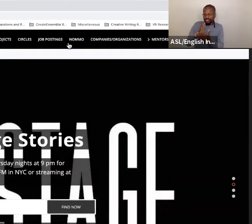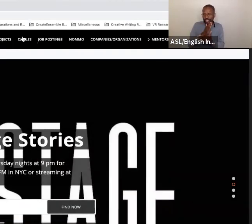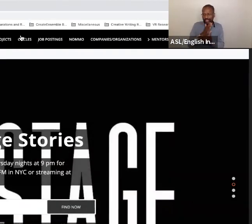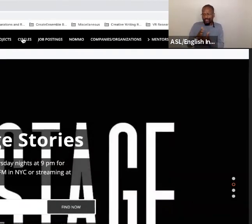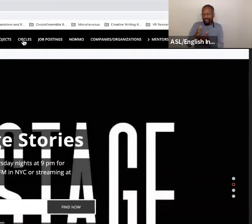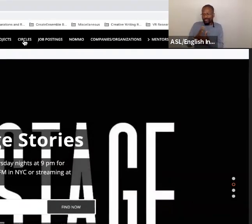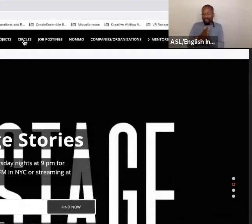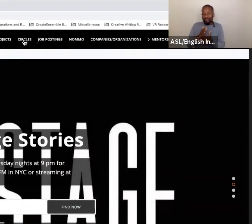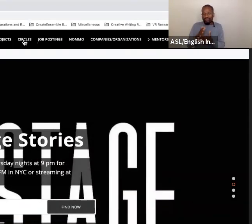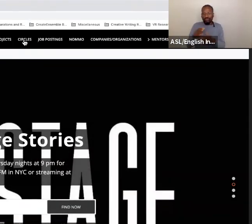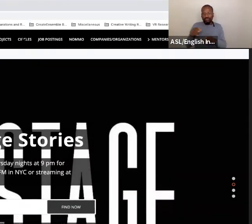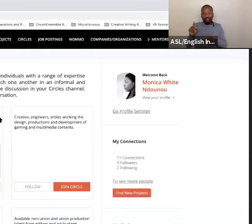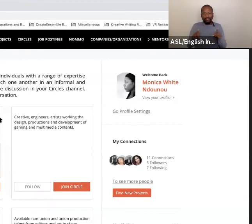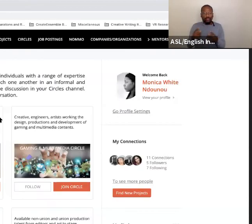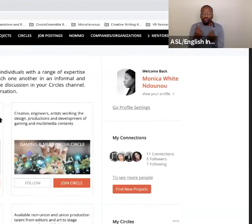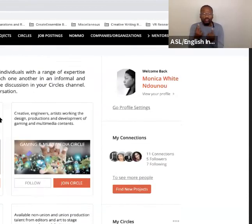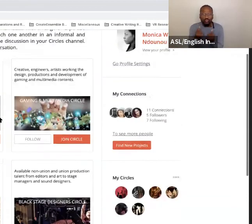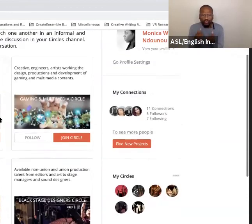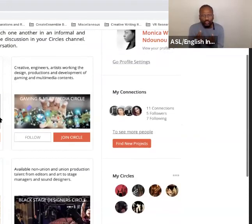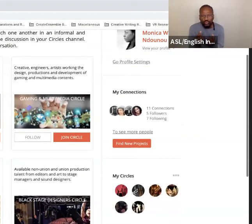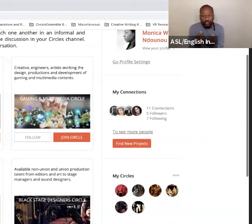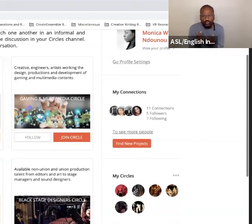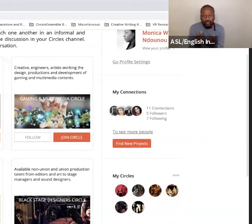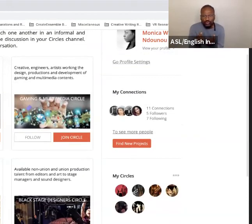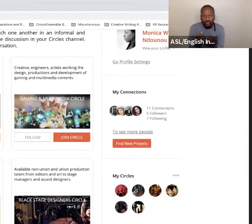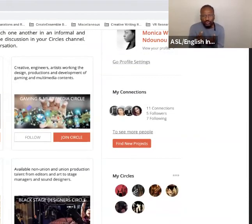So if you notice, within the circles,